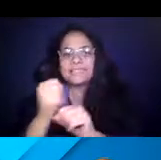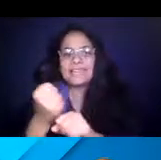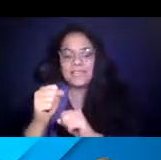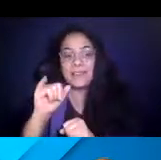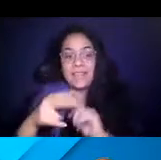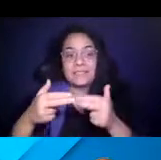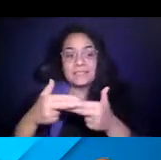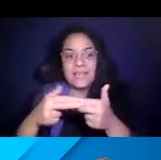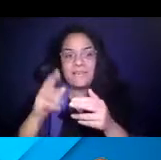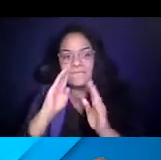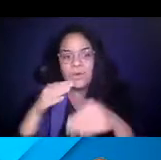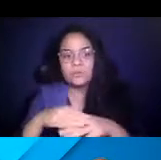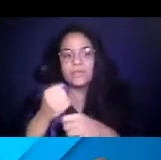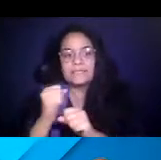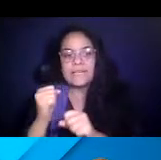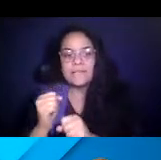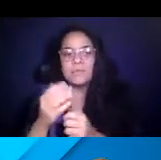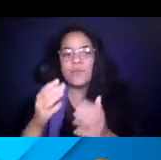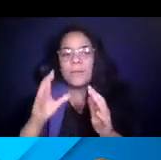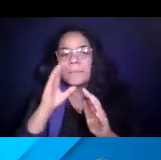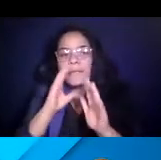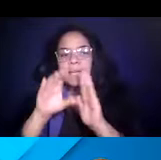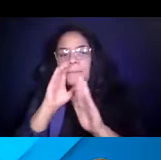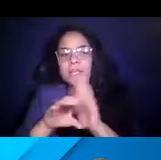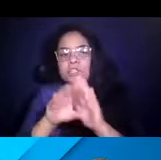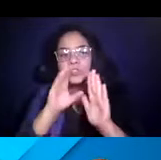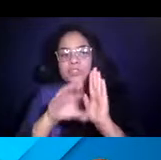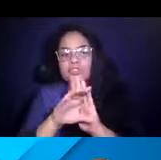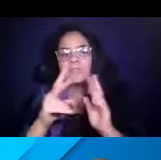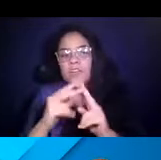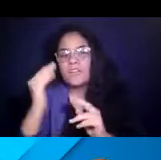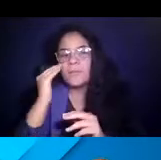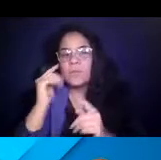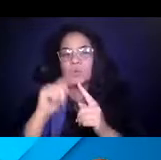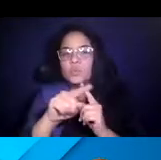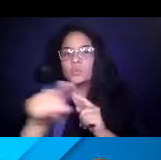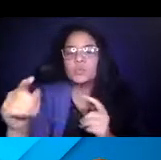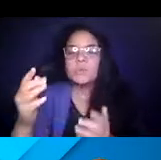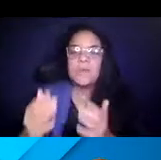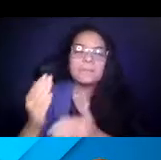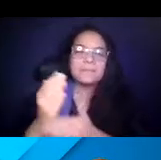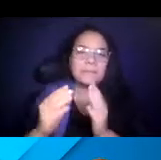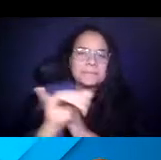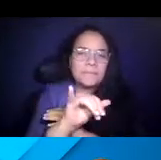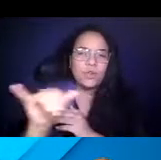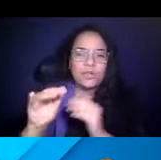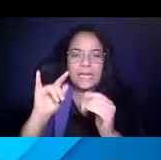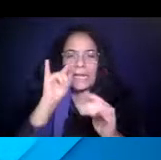focus on safety, probably images that are very familiar 14:50:14 to you, maybe some similar images we've seen within your community.